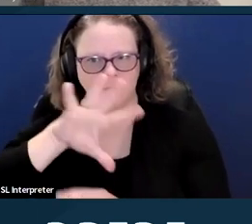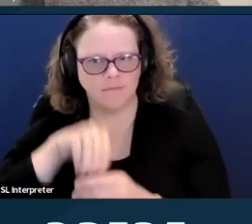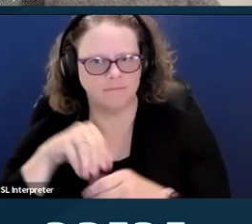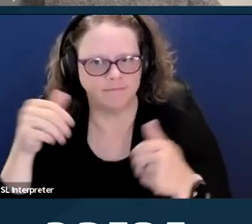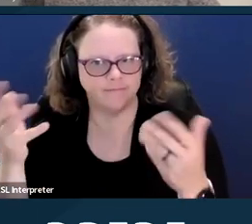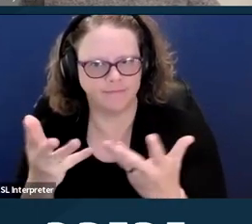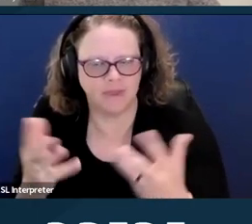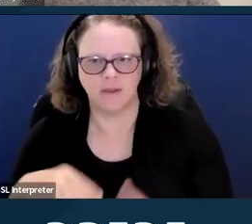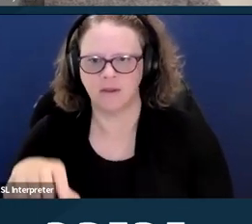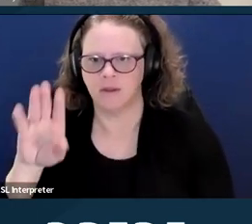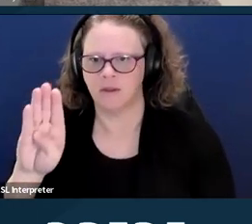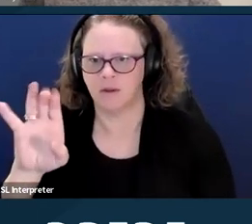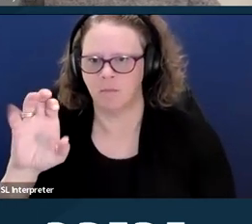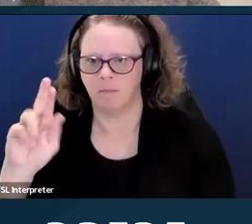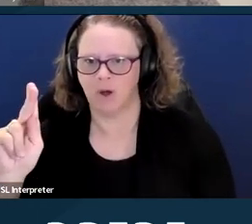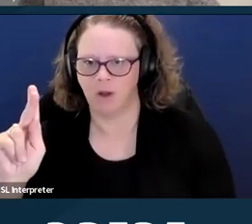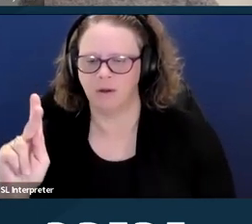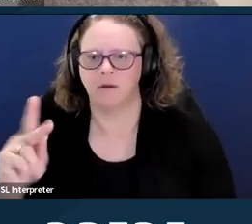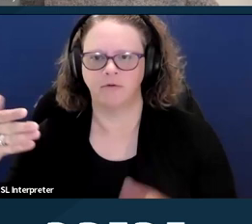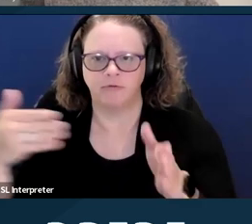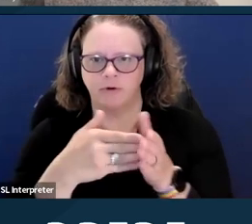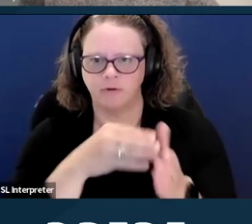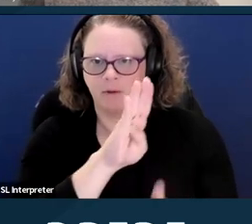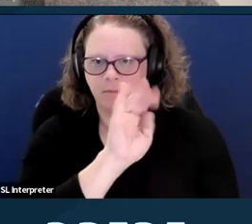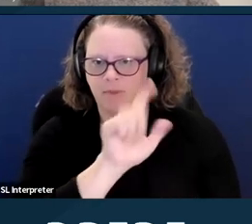versus Bell Supreme Court case, which was decided in 1927.